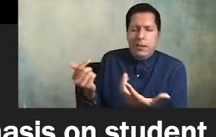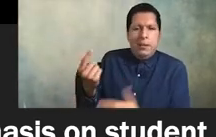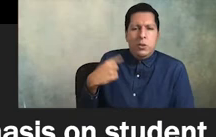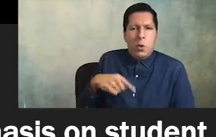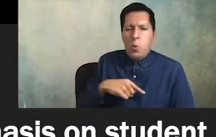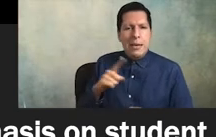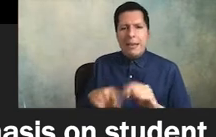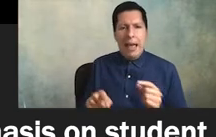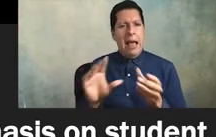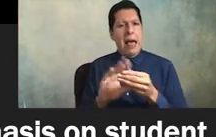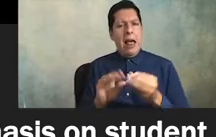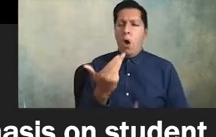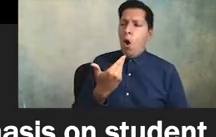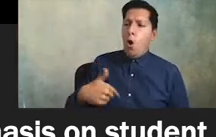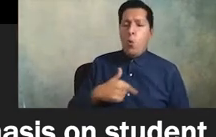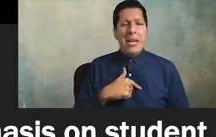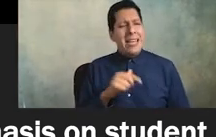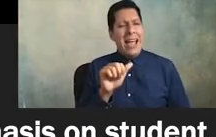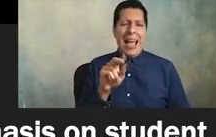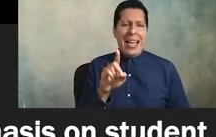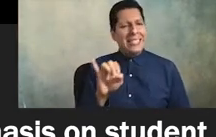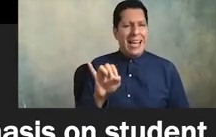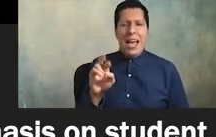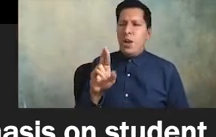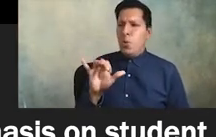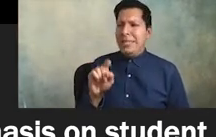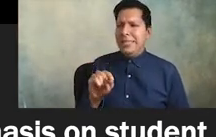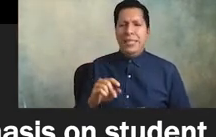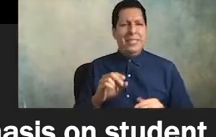ourselves the anti-racist institution until and unless the people who work there like actually